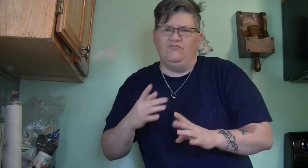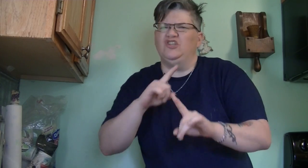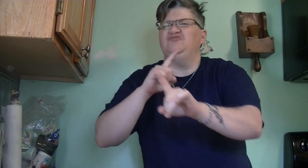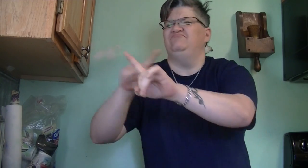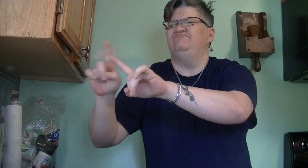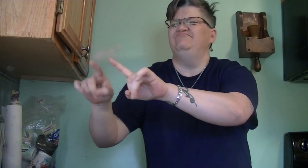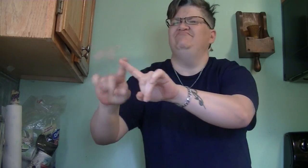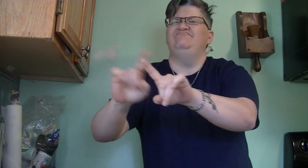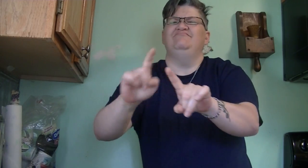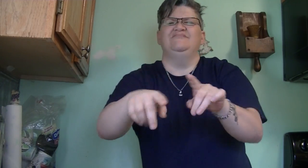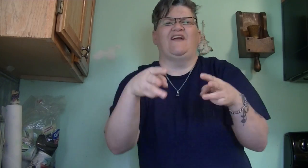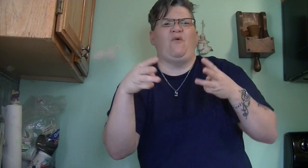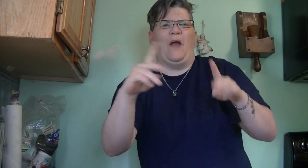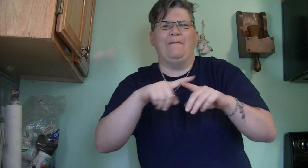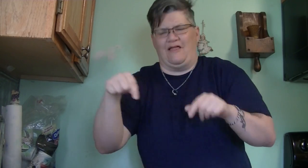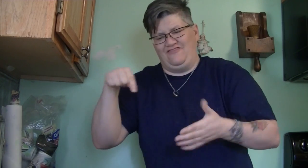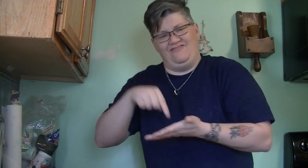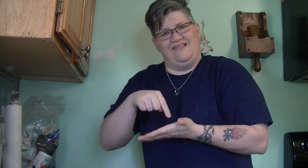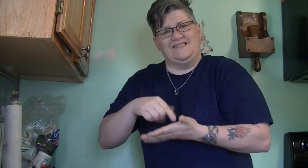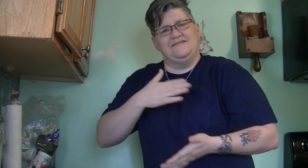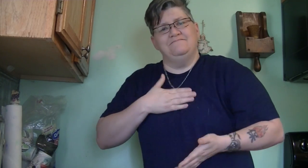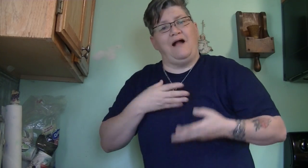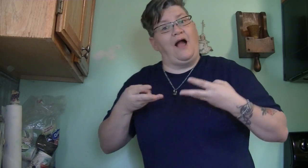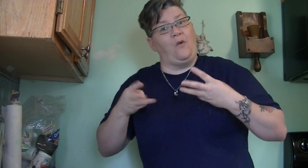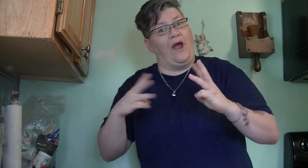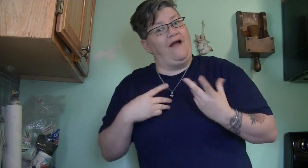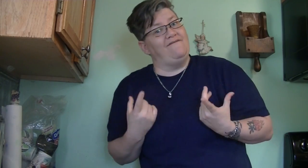There's different ways but this is my way of how